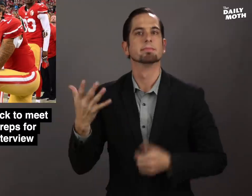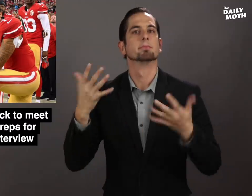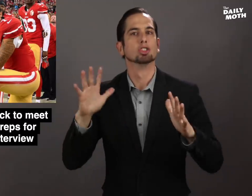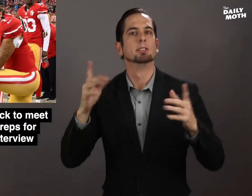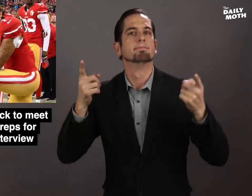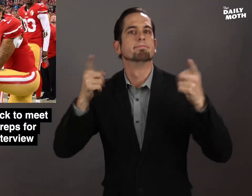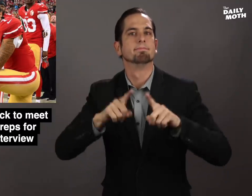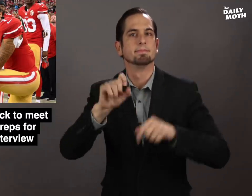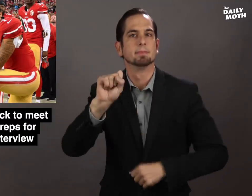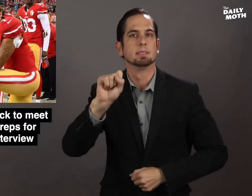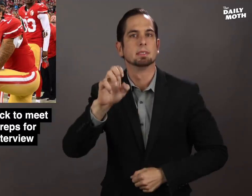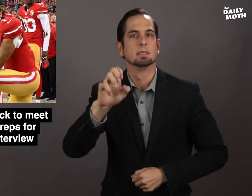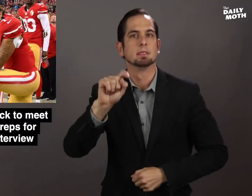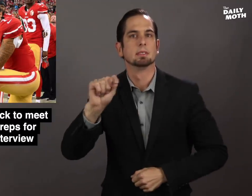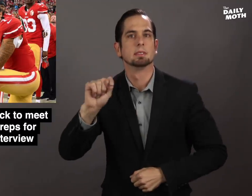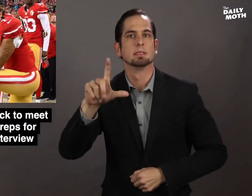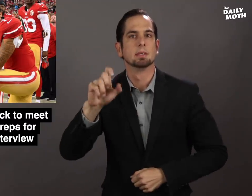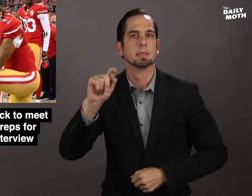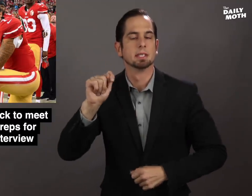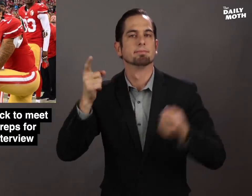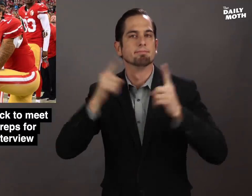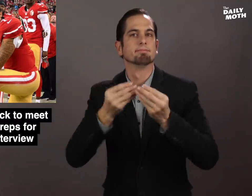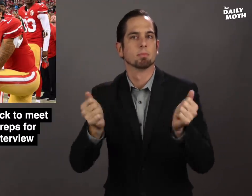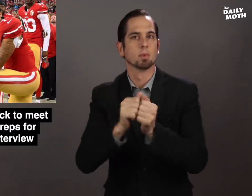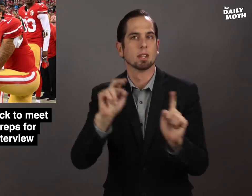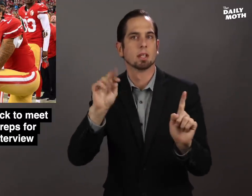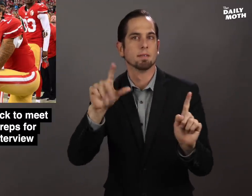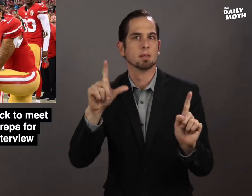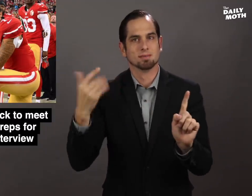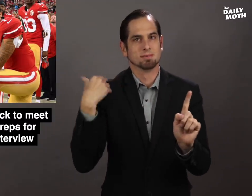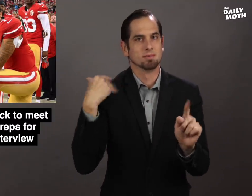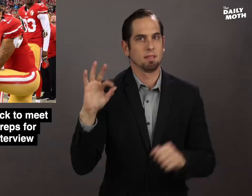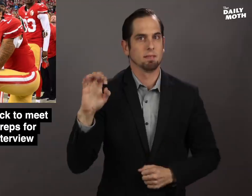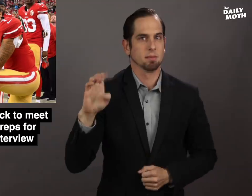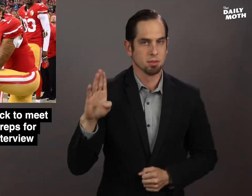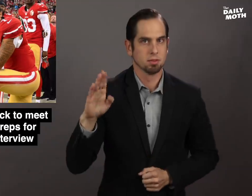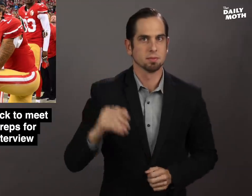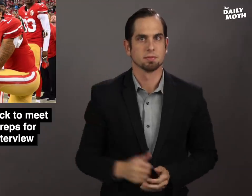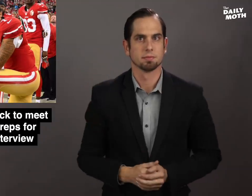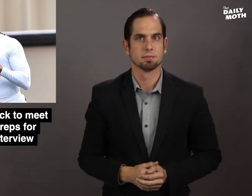He reached a settlement with the NFL in February.